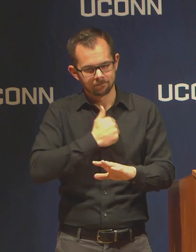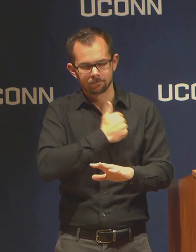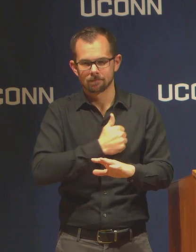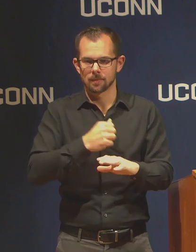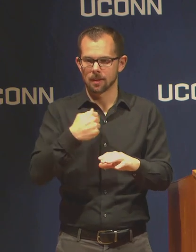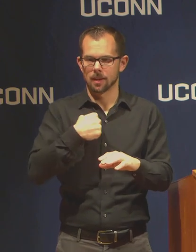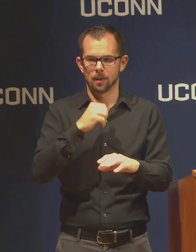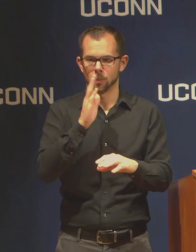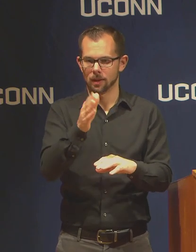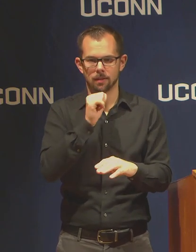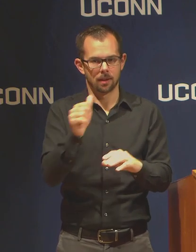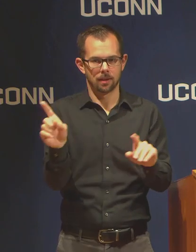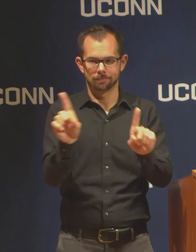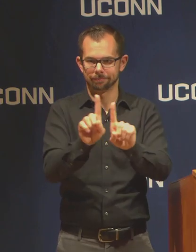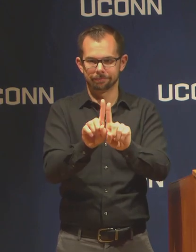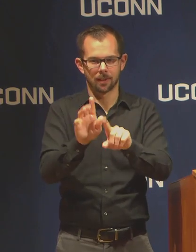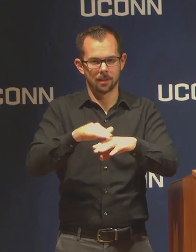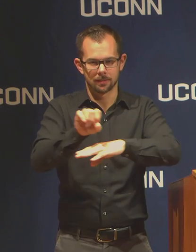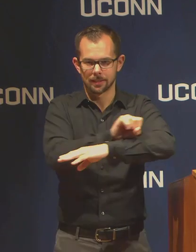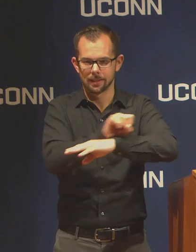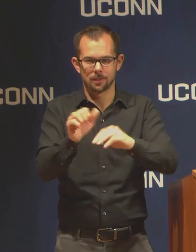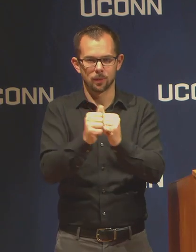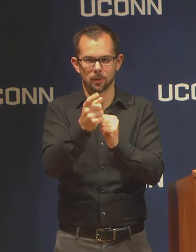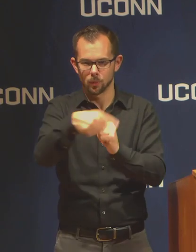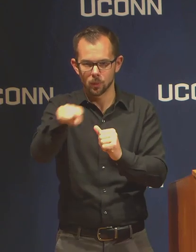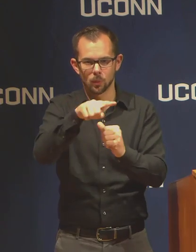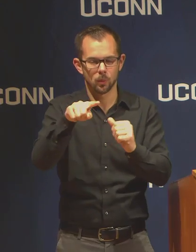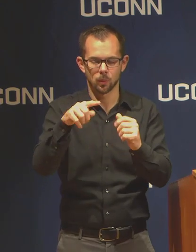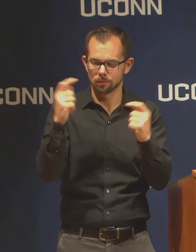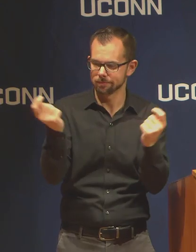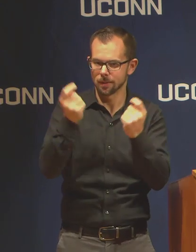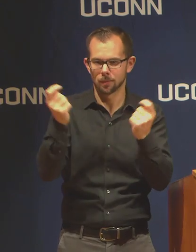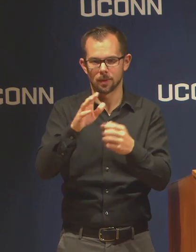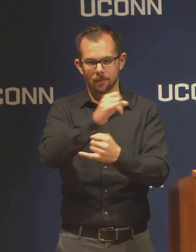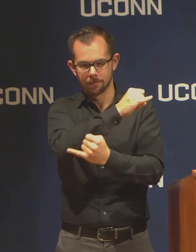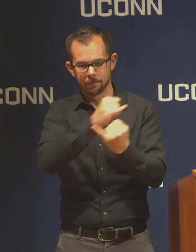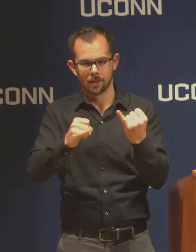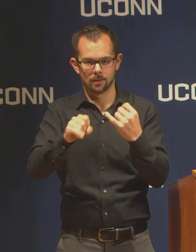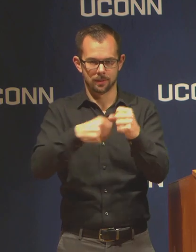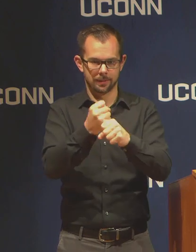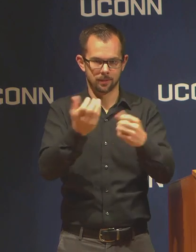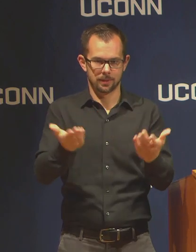with you and celebrate with you your final year and my first